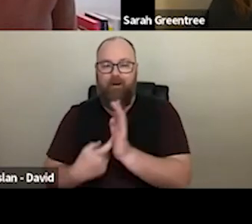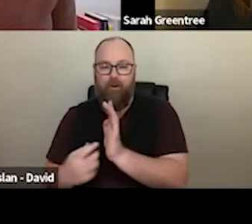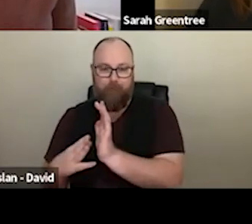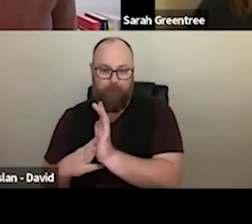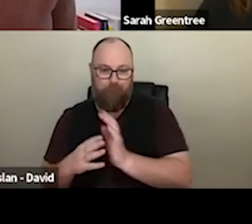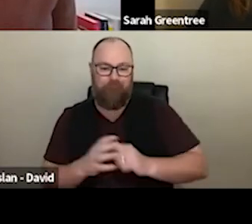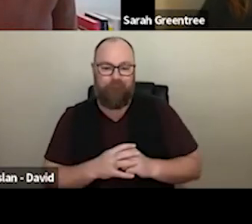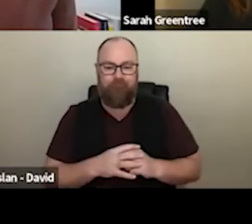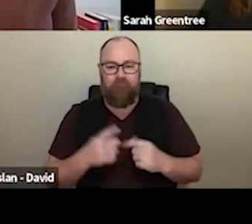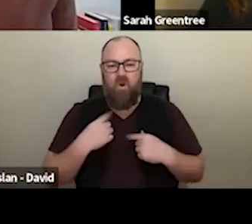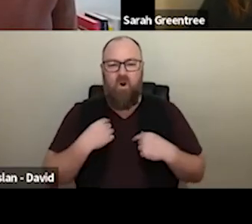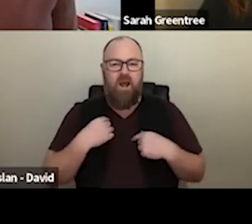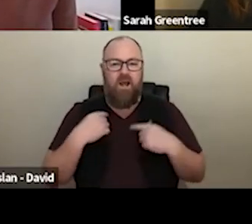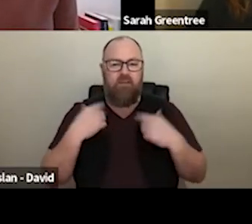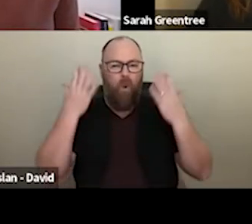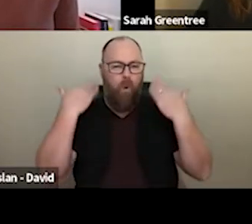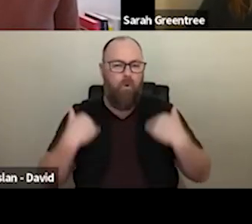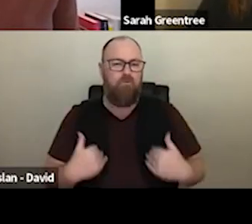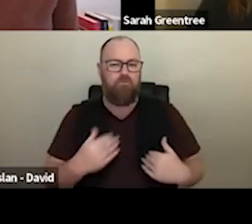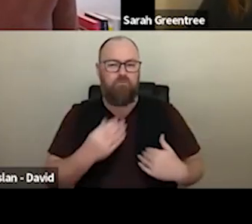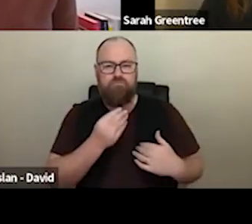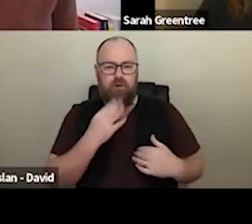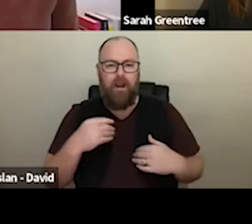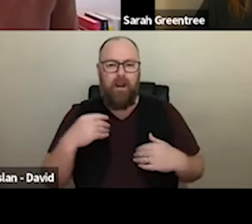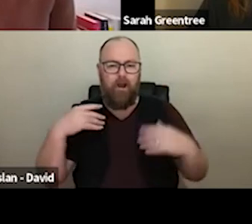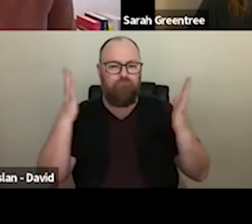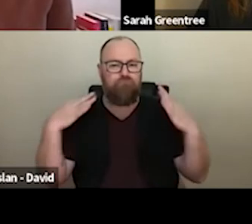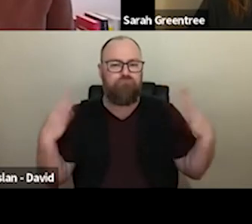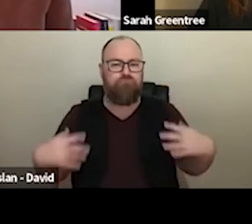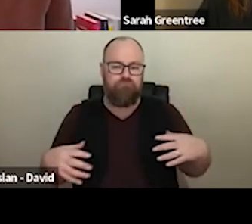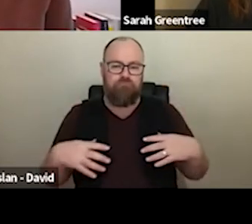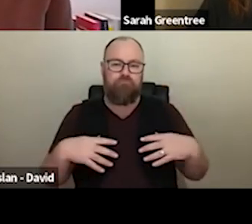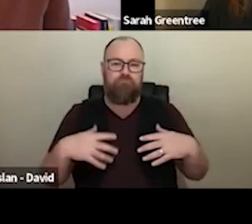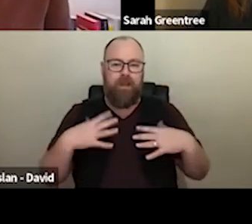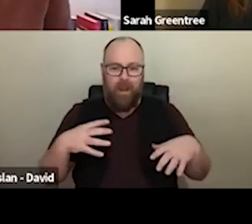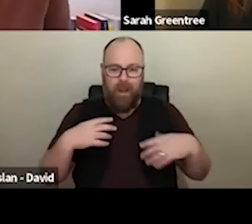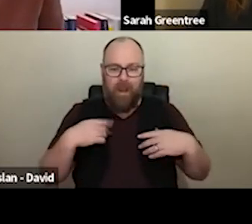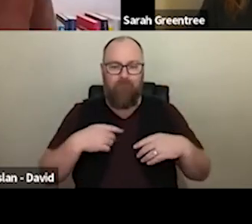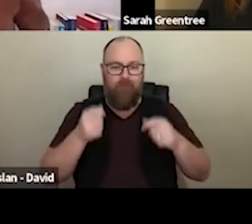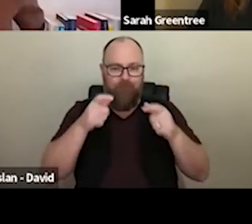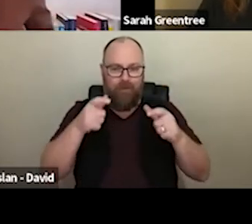Wurundjeri country, here in Melbourne, and I have longish brown, flyaway hair, and Thanks, Sarah. a big pair of thick glasses. ANDY DONOVAN: